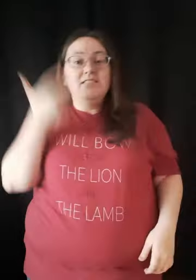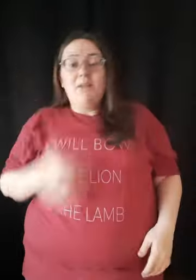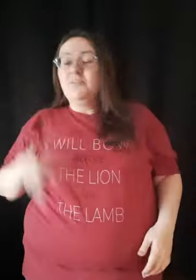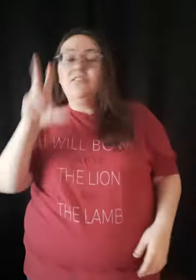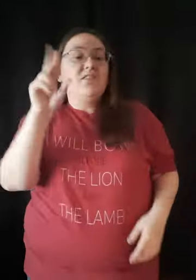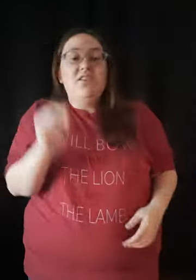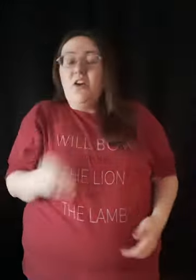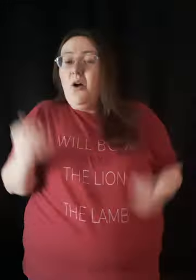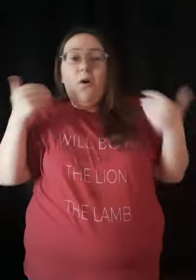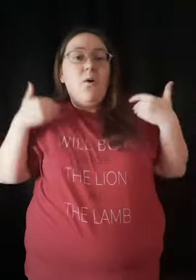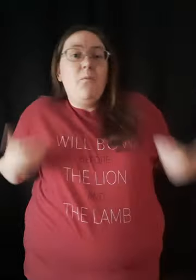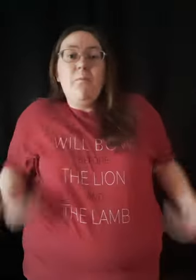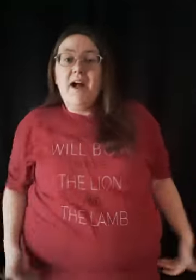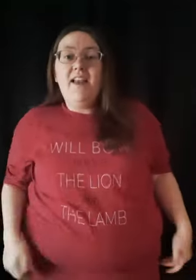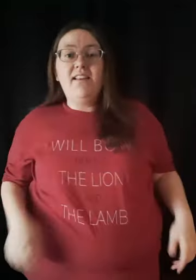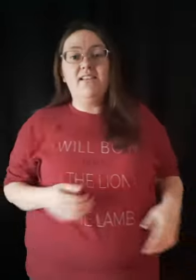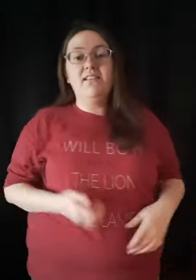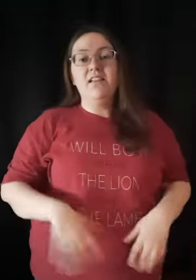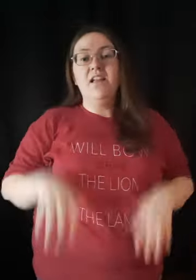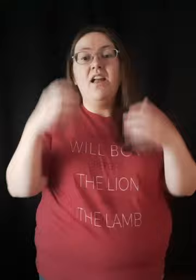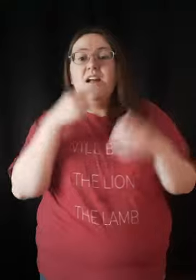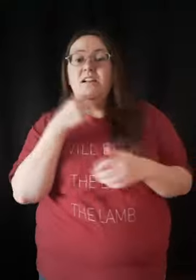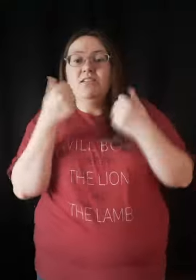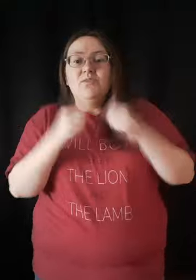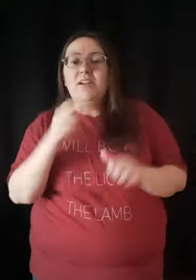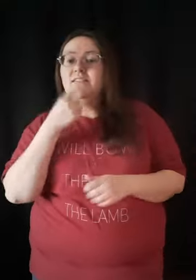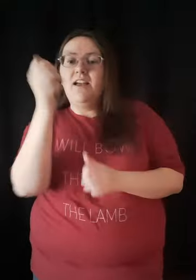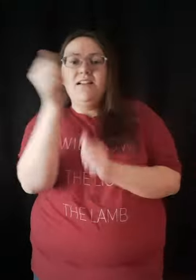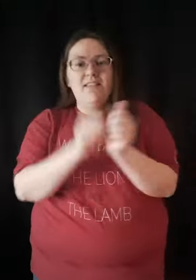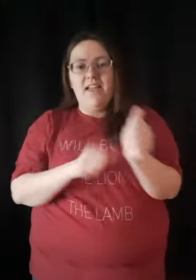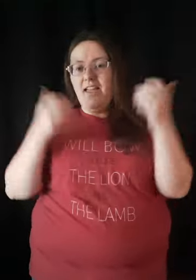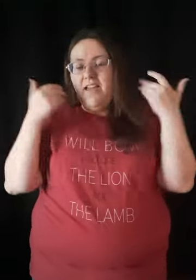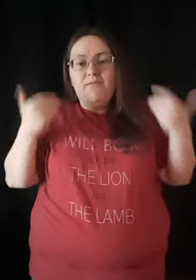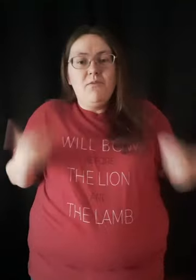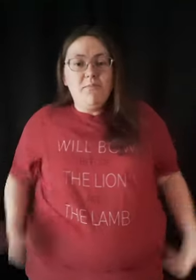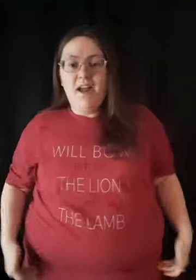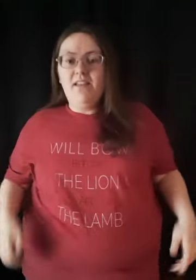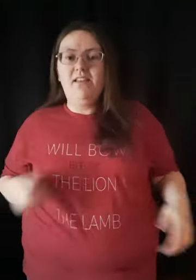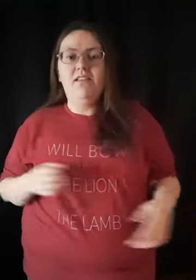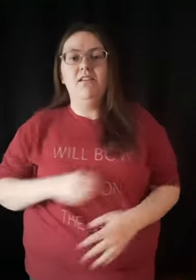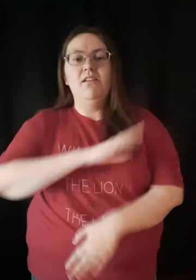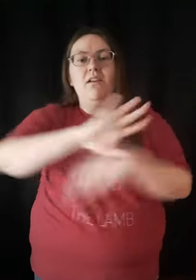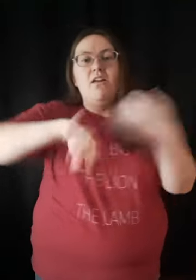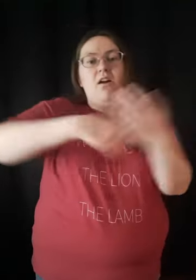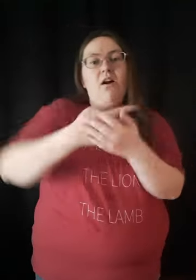'Cause I'm just a nobody Trying to tell everybody